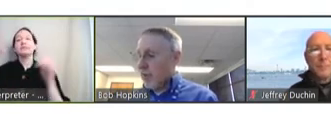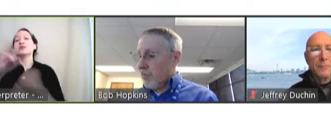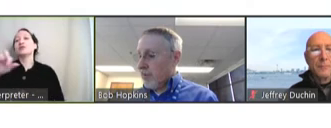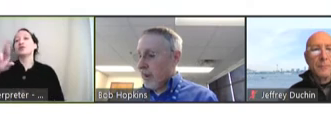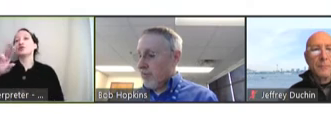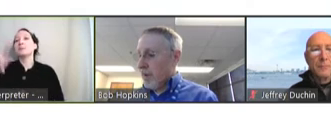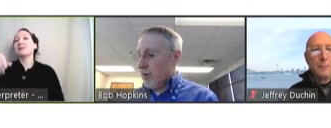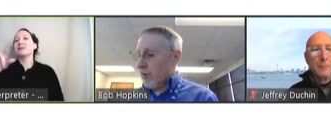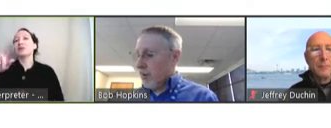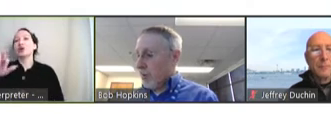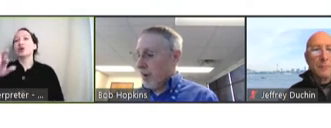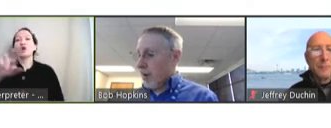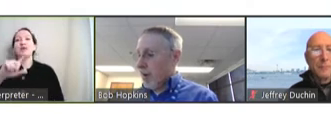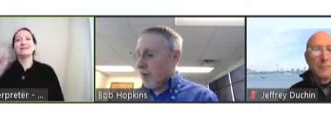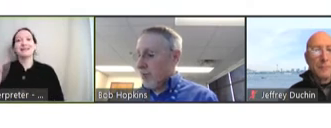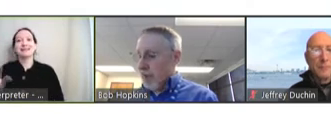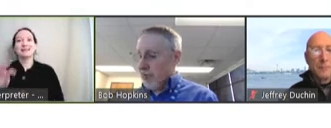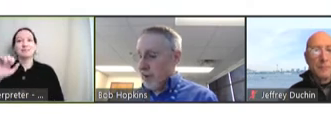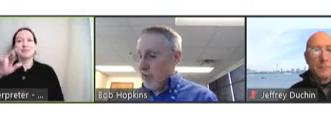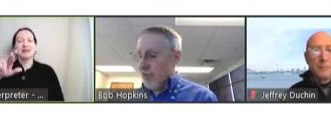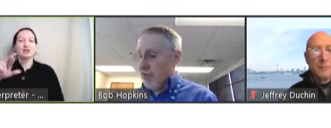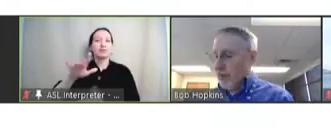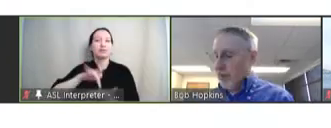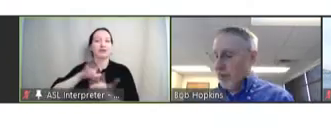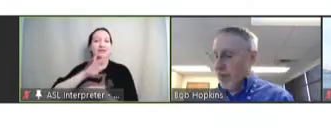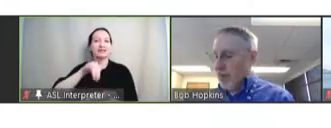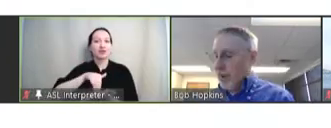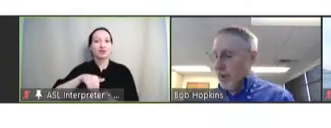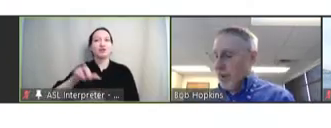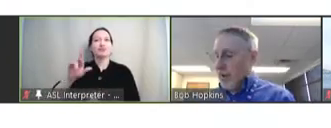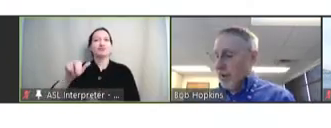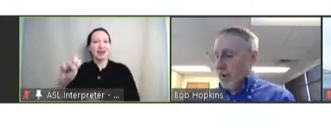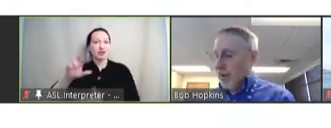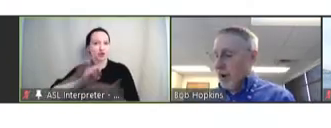the Texas Medical Center, Baylor College of Medicine, and Rice University, and Dr. Garrett